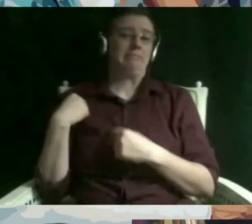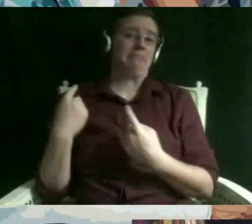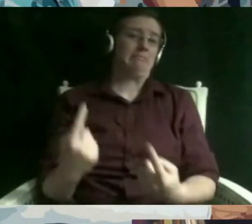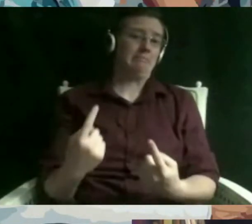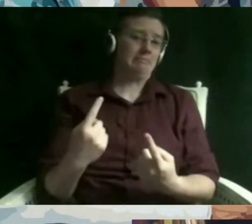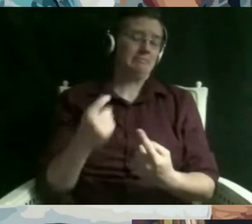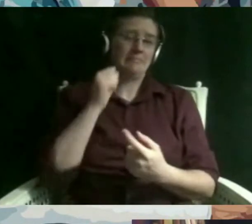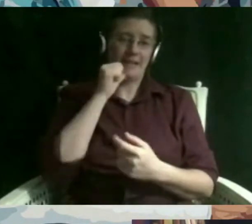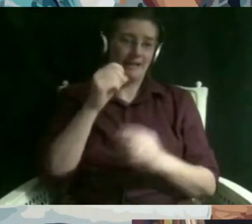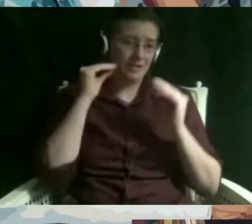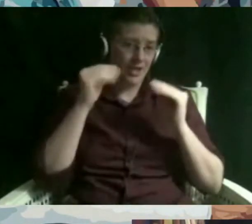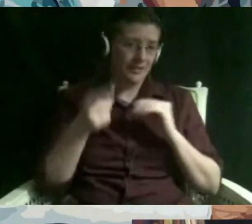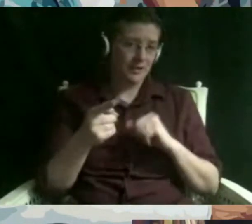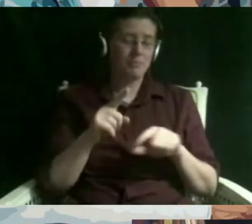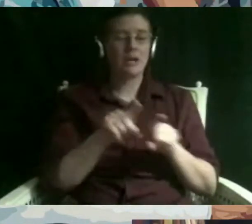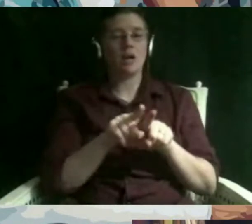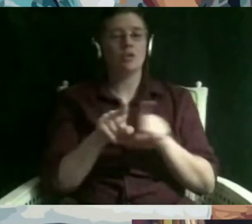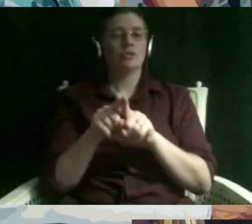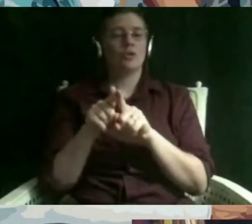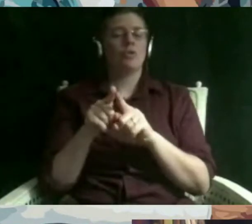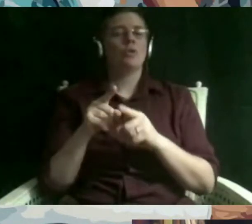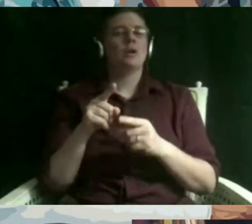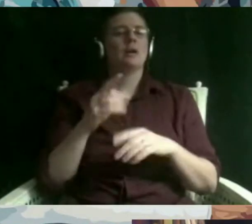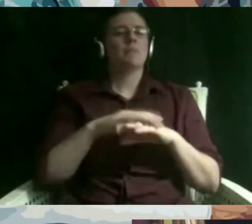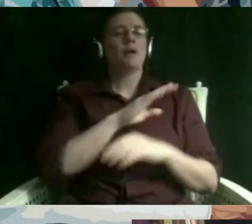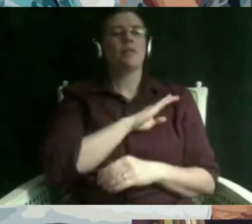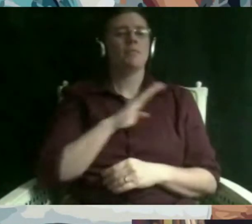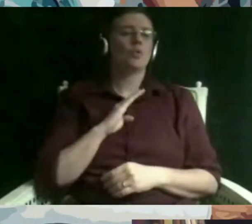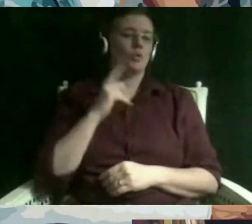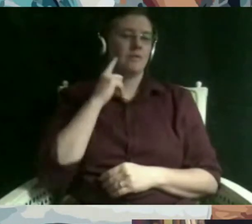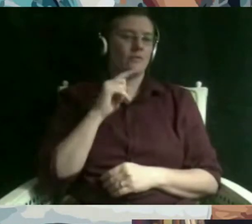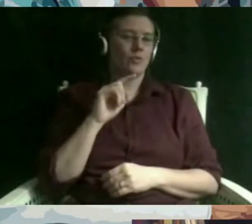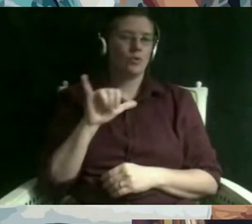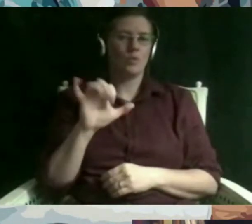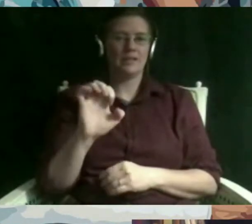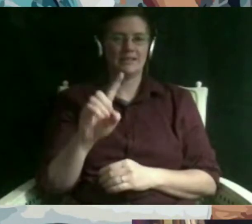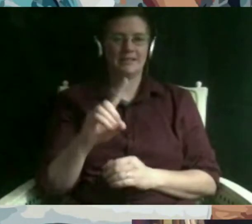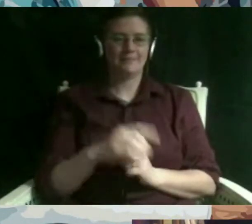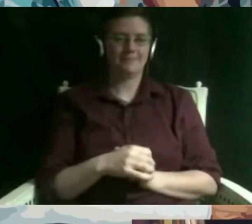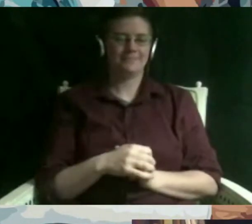in my spare time i sit on the board of directors for you celebrate diversity so this organization